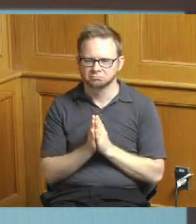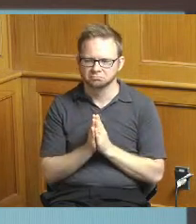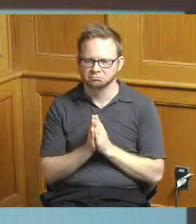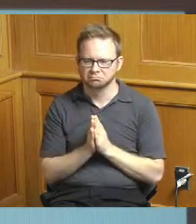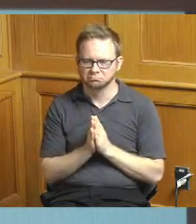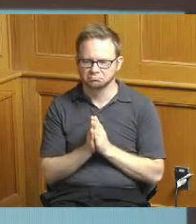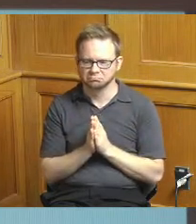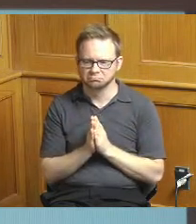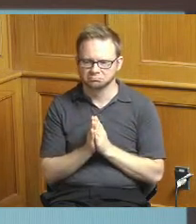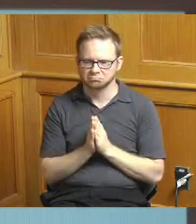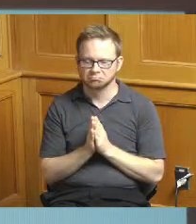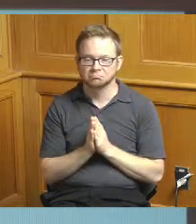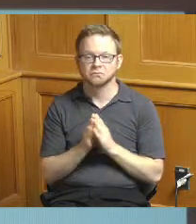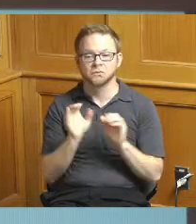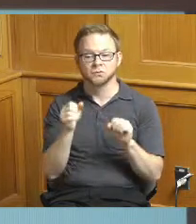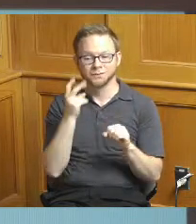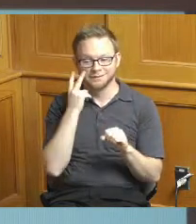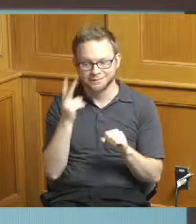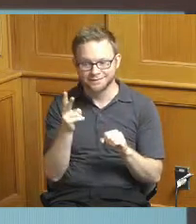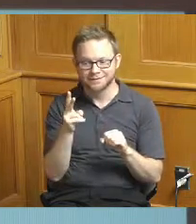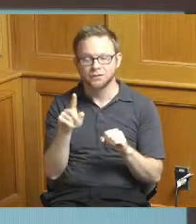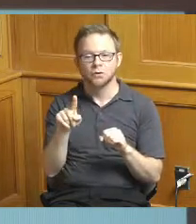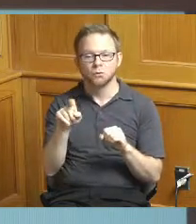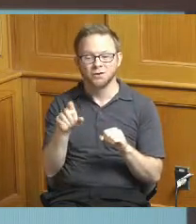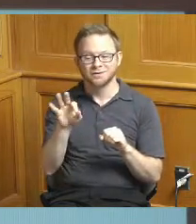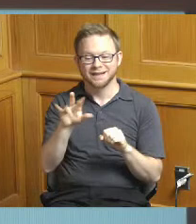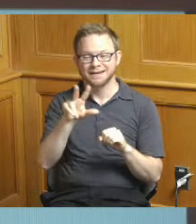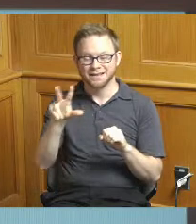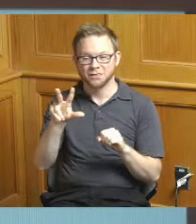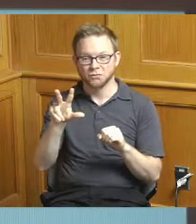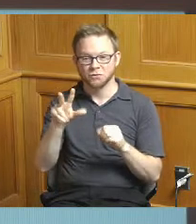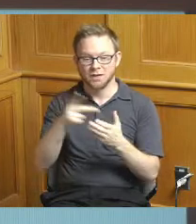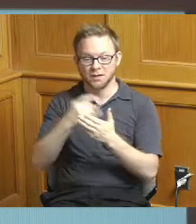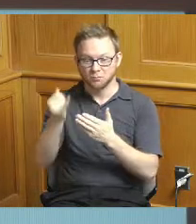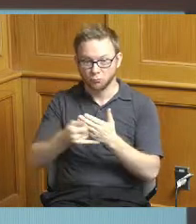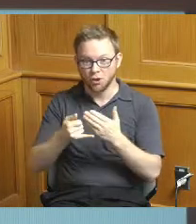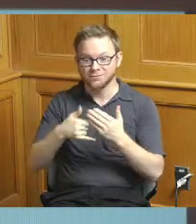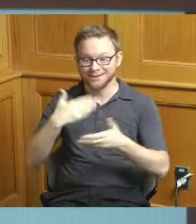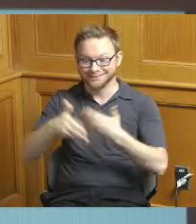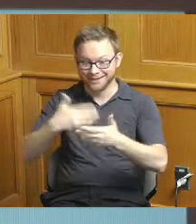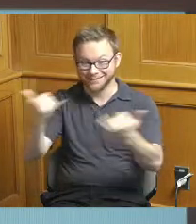we're noting we do have 193 active projects so those are all in various phases this year